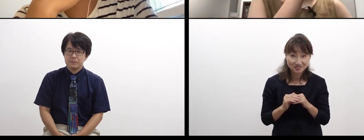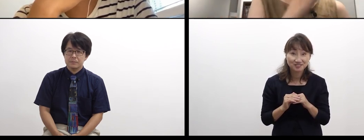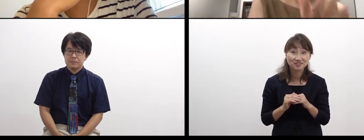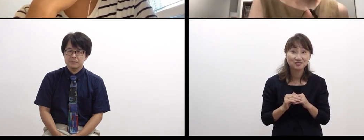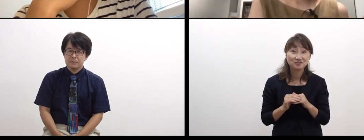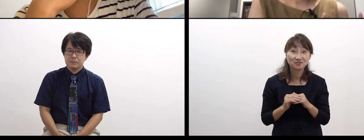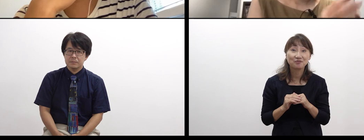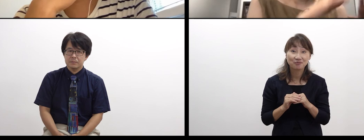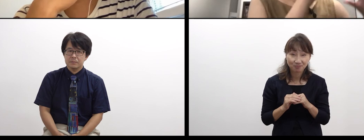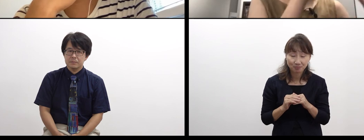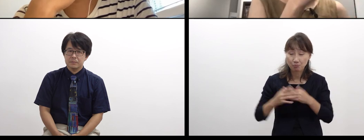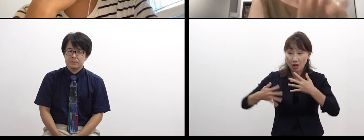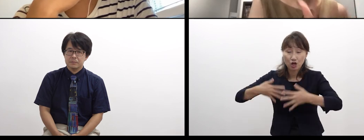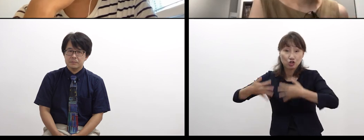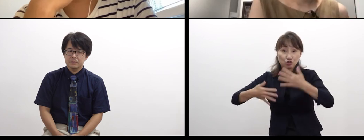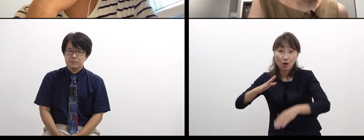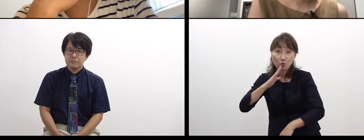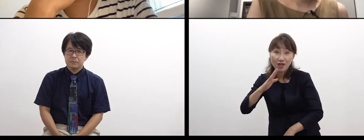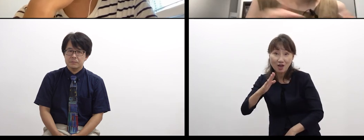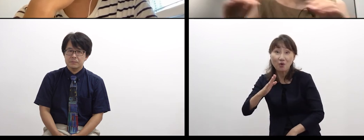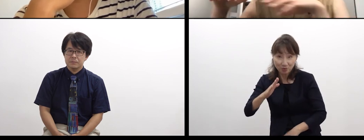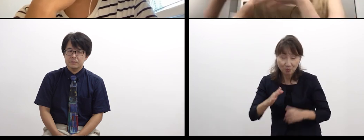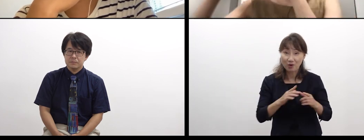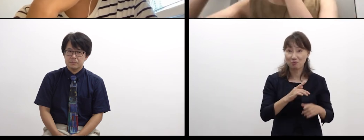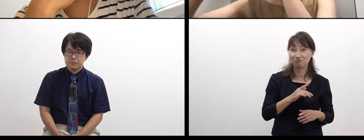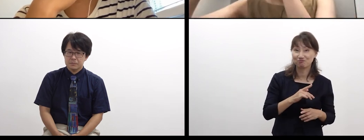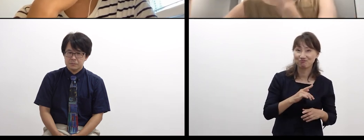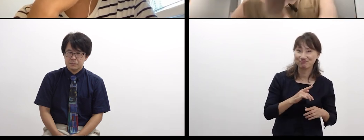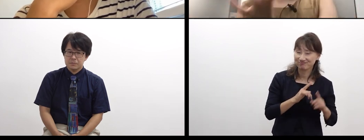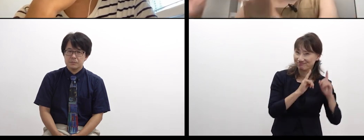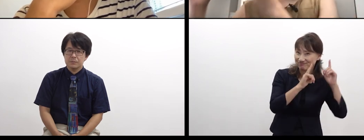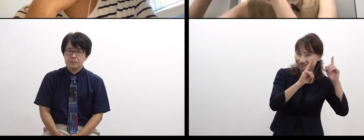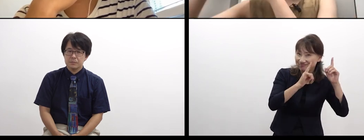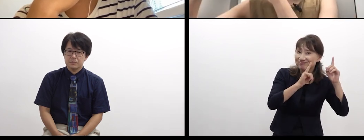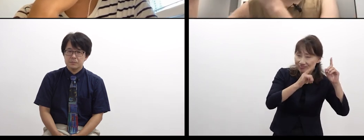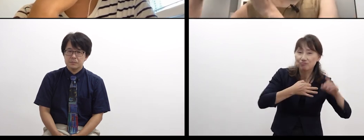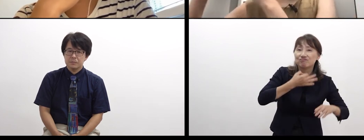many big worlds of sign language